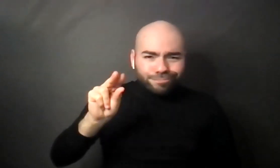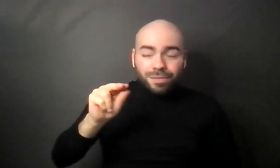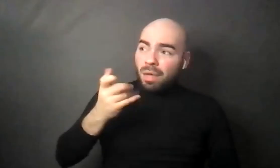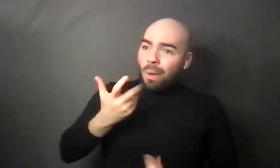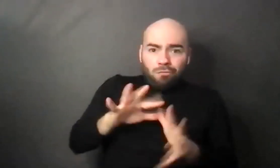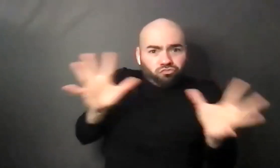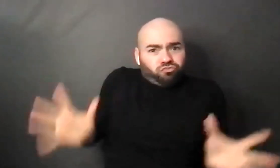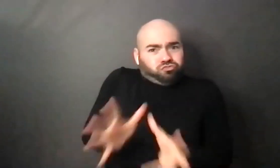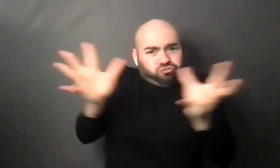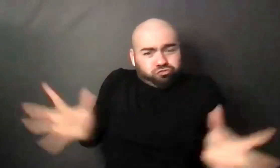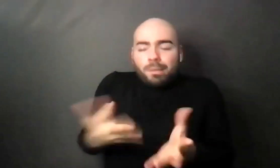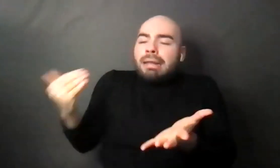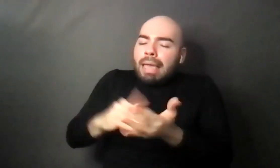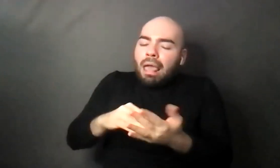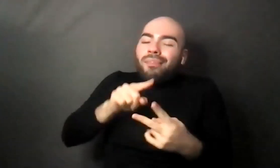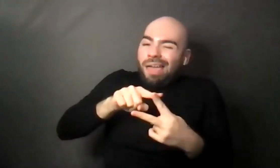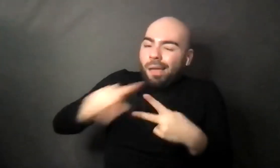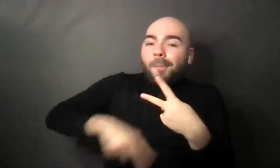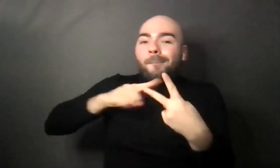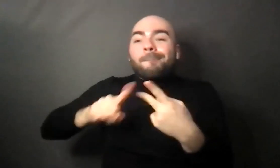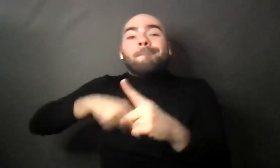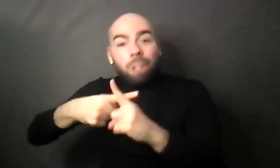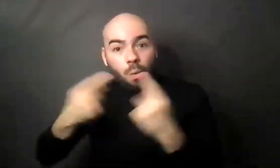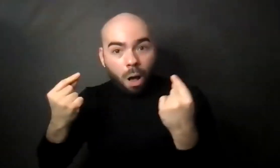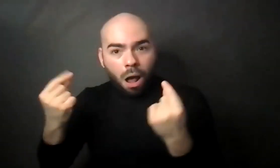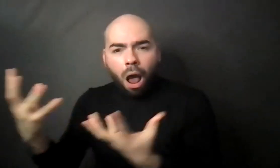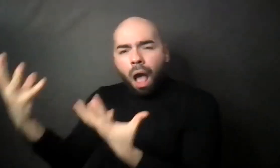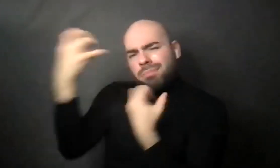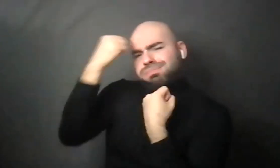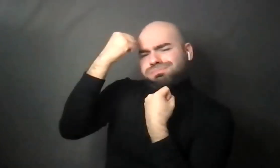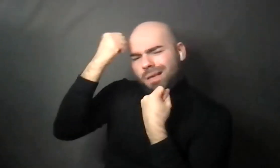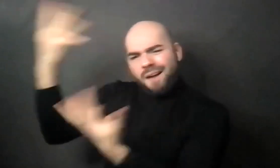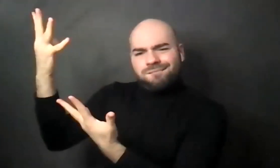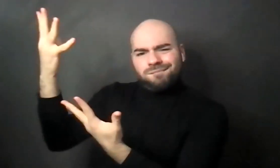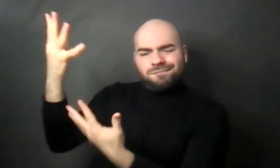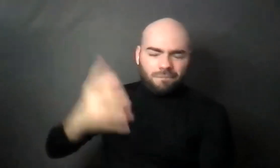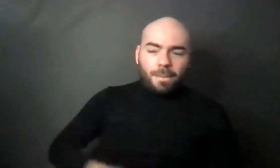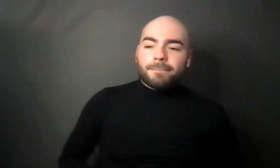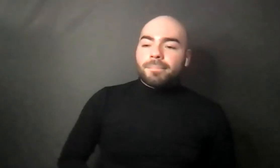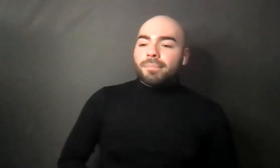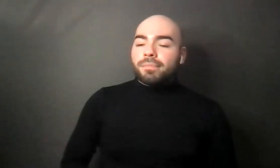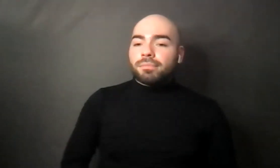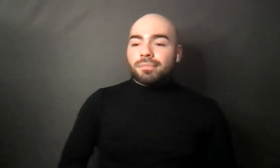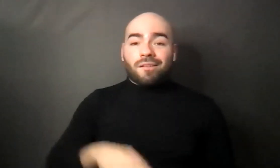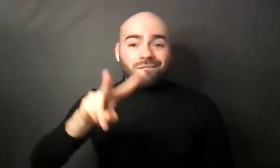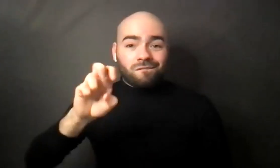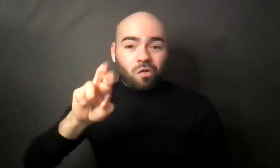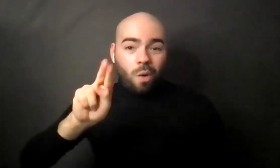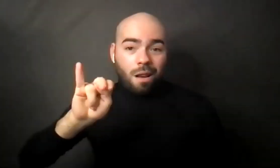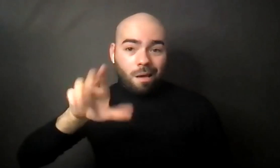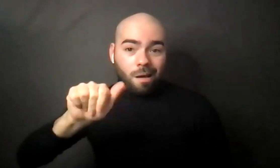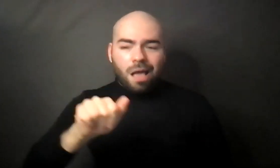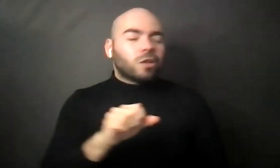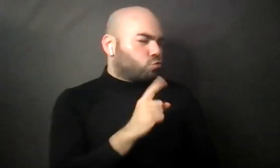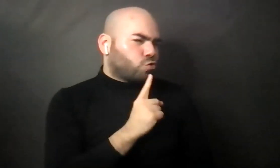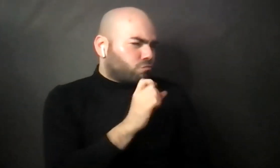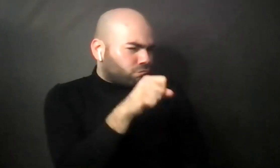With that, if anyone has any 19:48:51 questions they would like to ask...